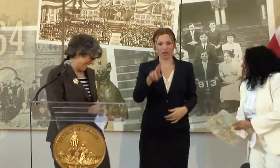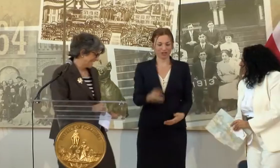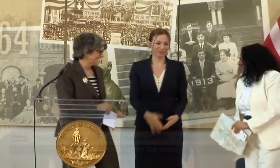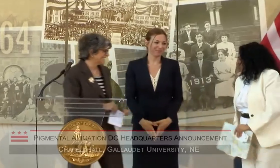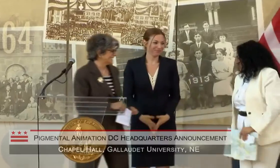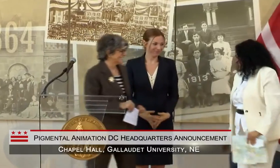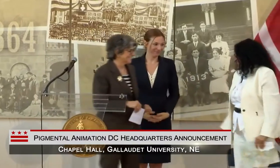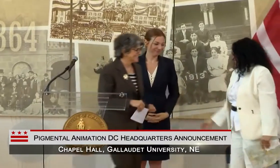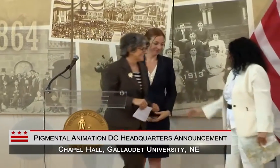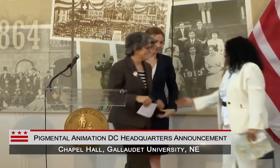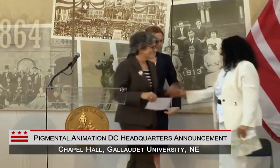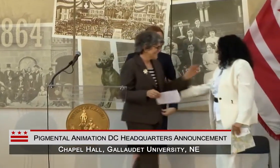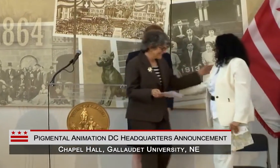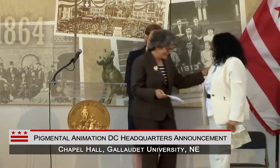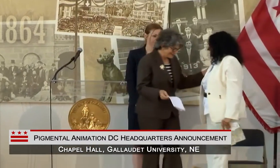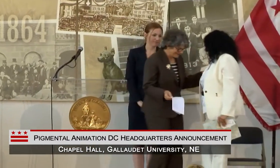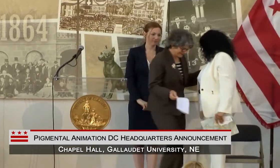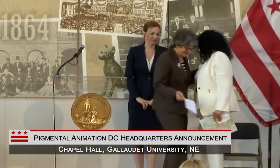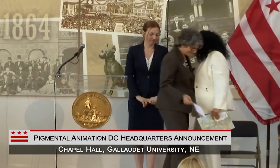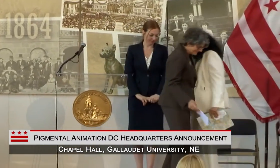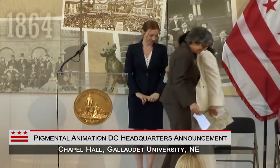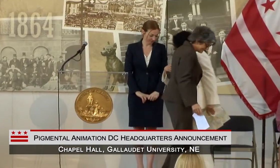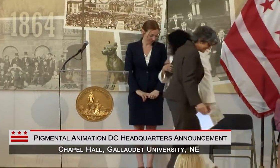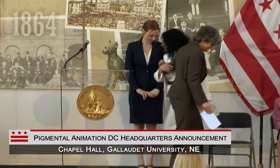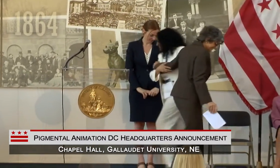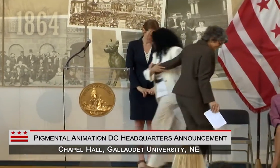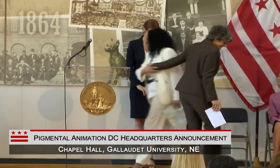HI. WOW.